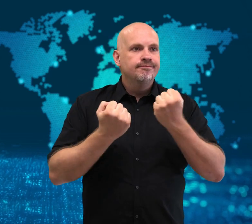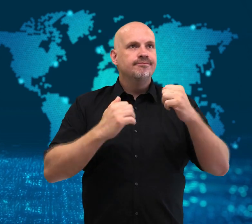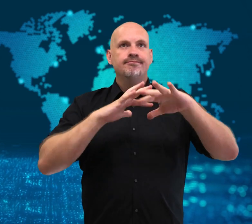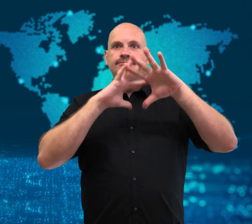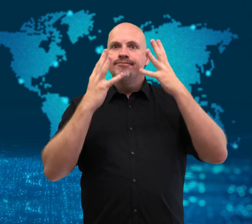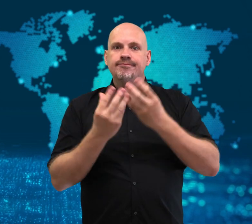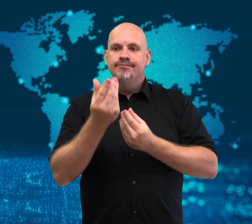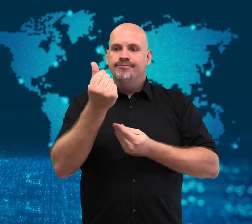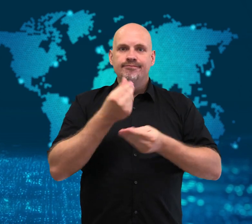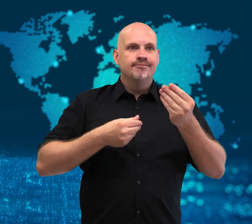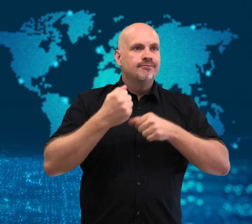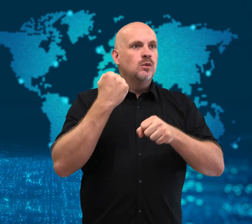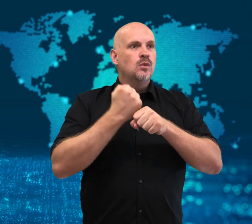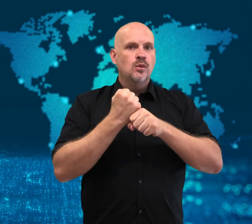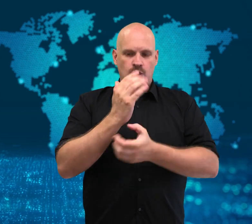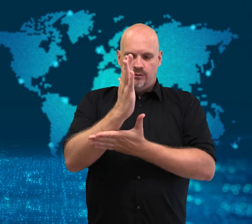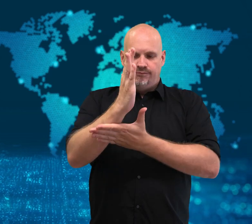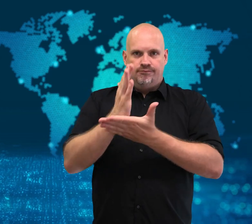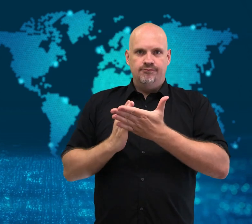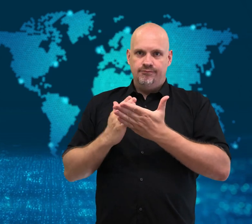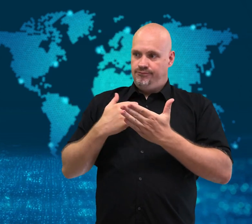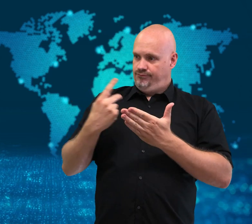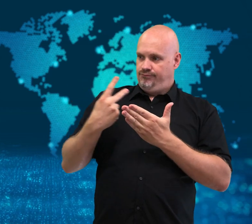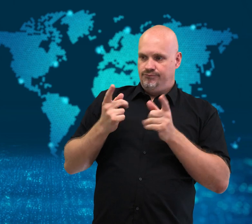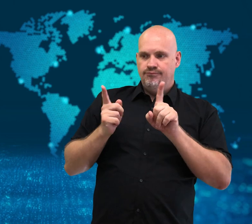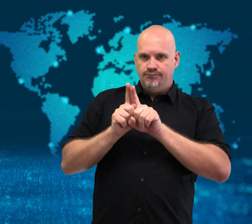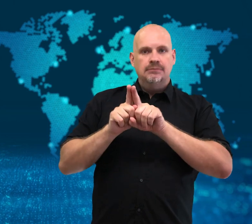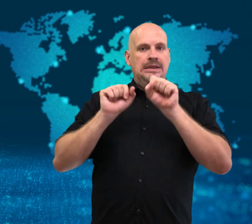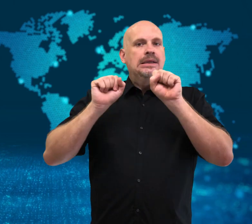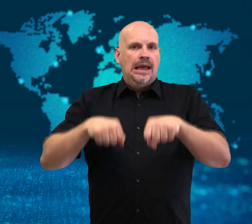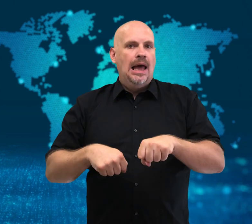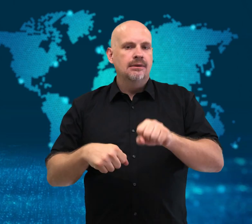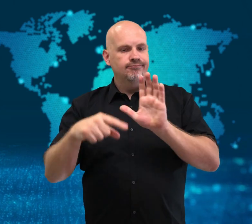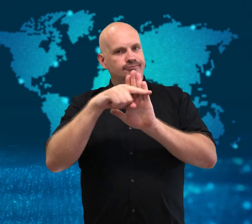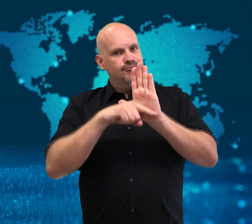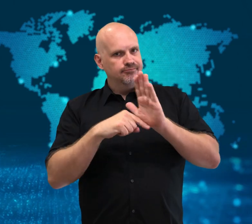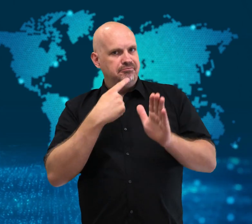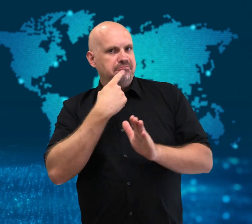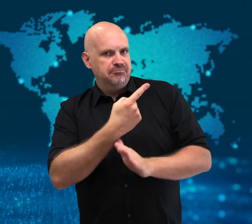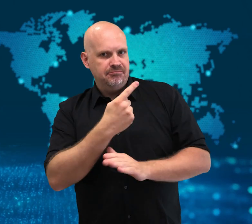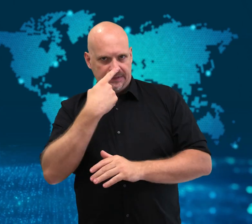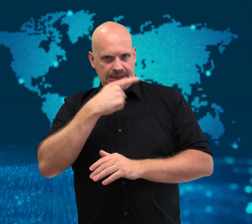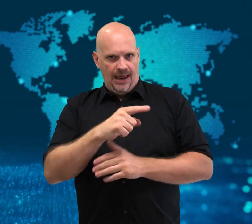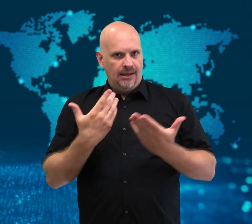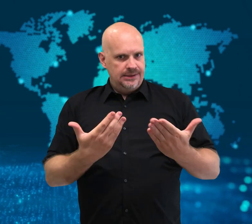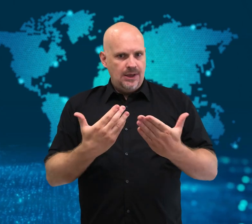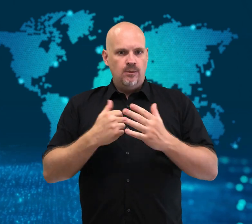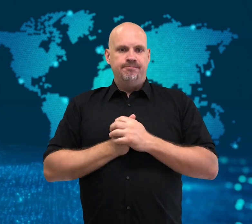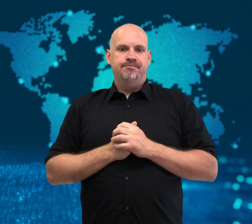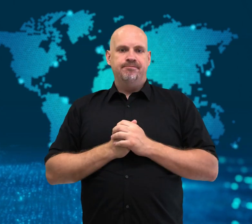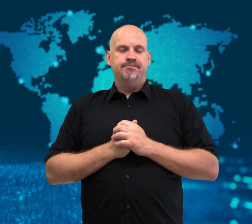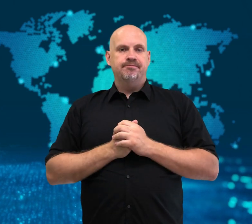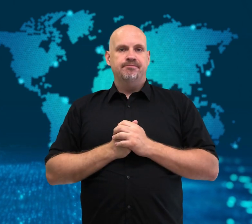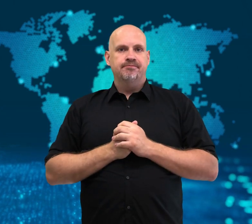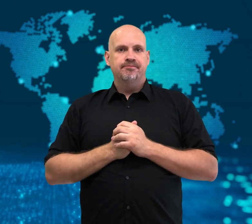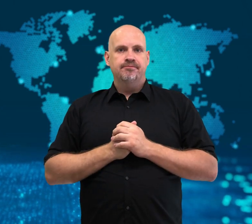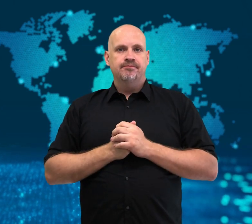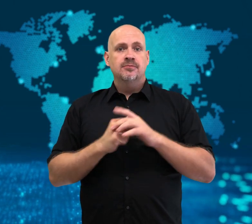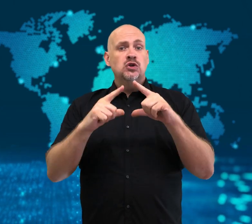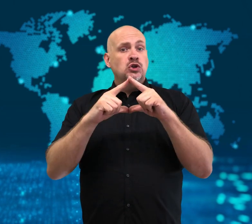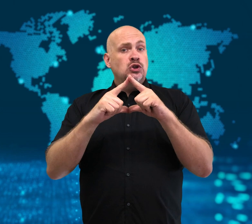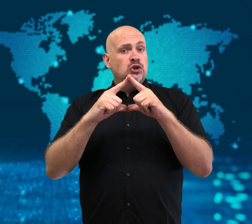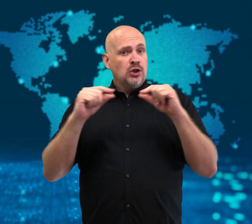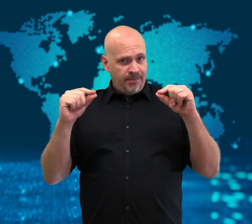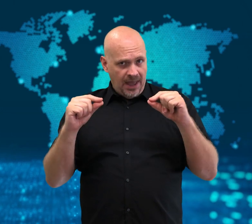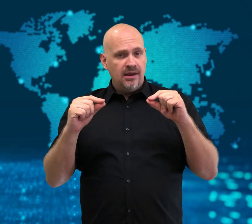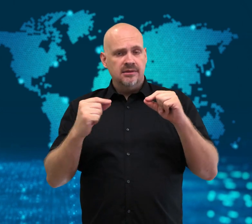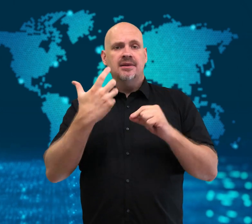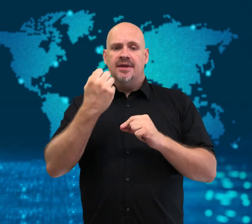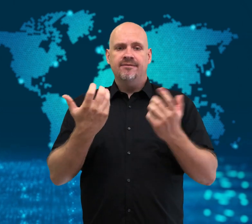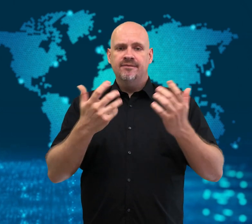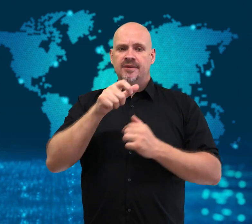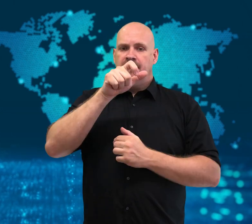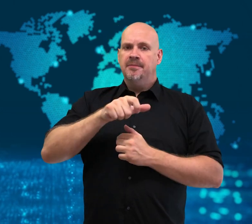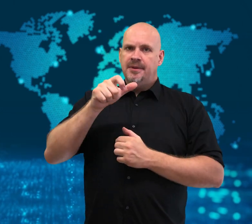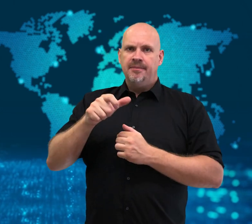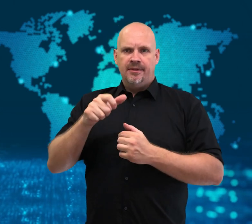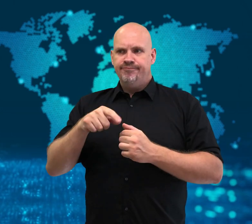supporters called for equal rights and public support of the LGBTQ+